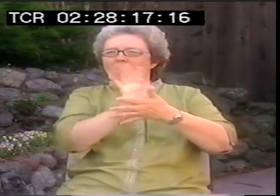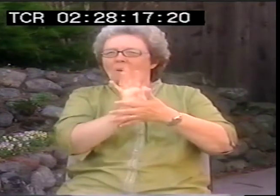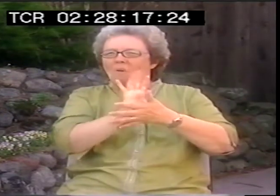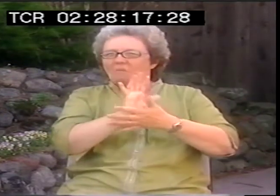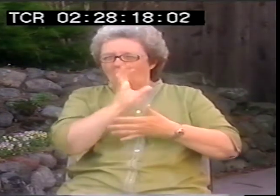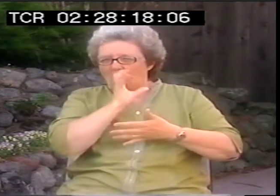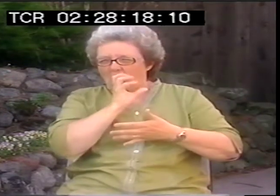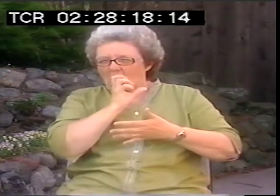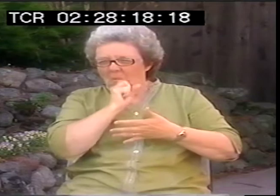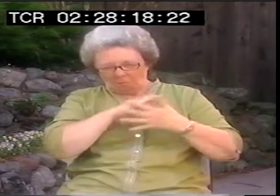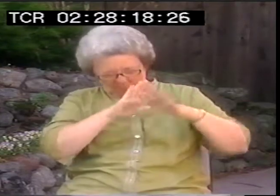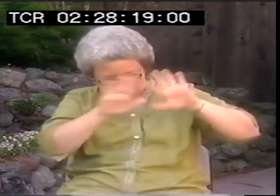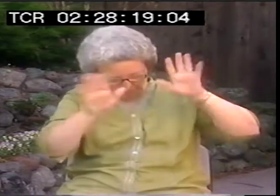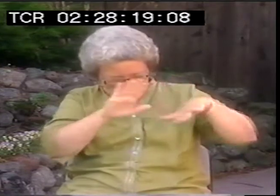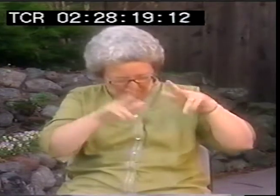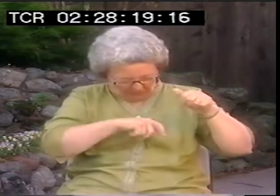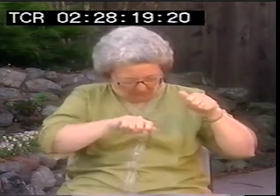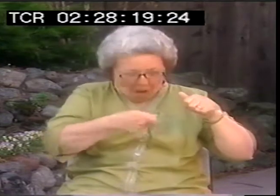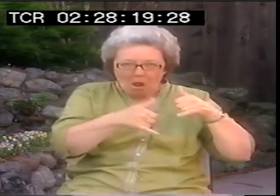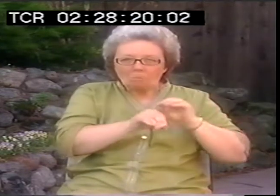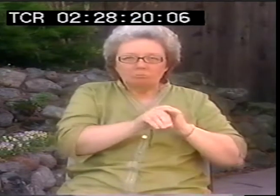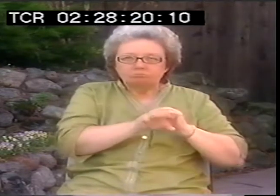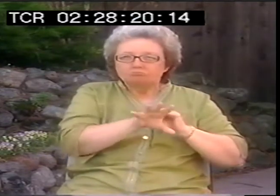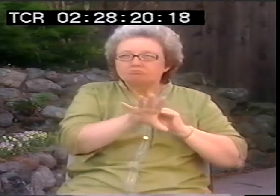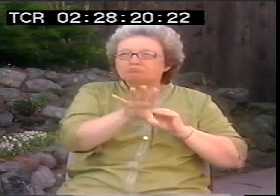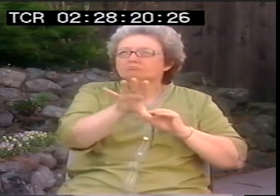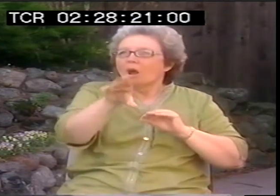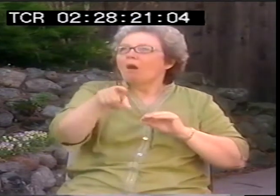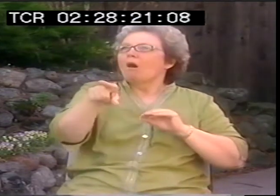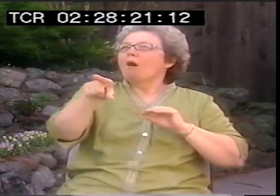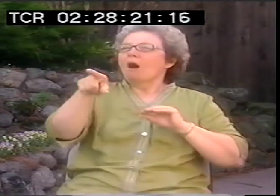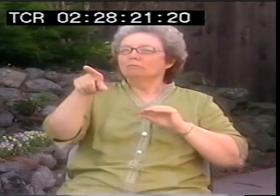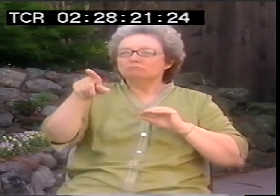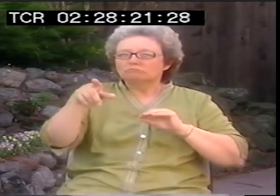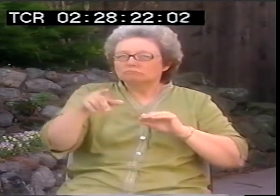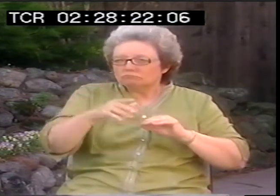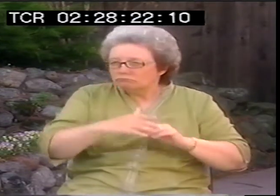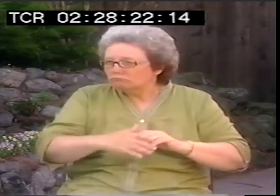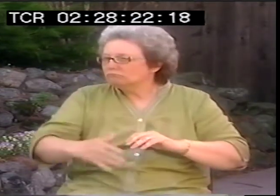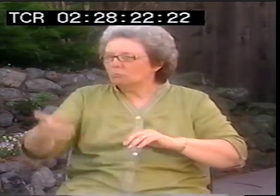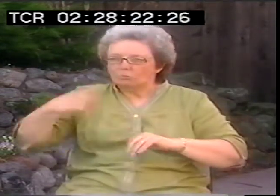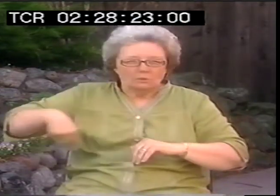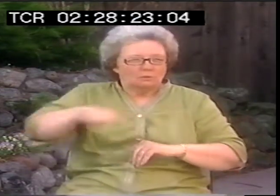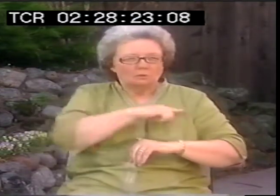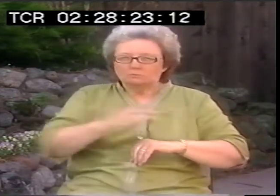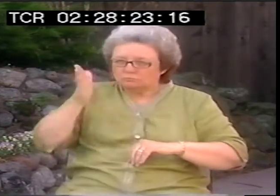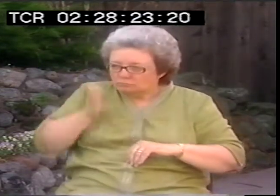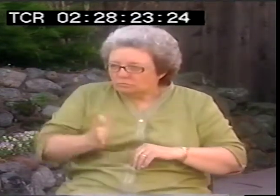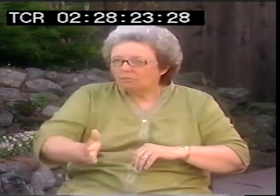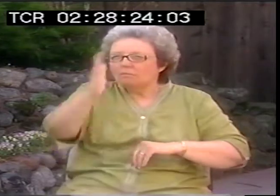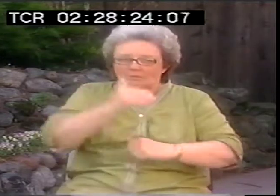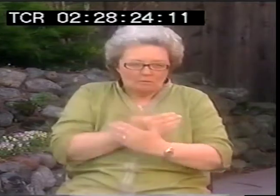I couldn't believe it. There was an old movie projector that I dusted off. And when I turned it on, on the wall was projected,